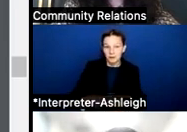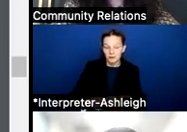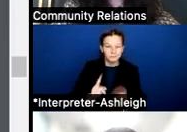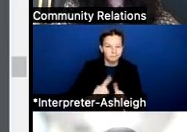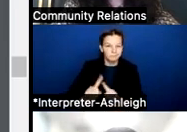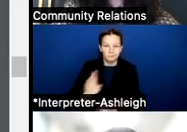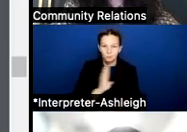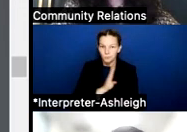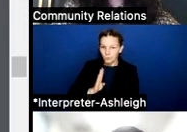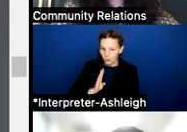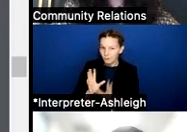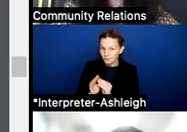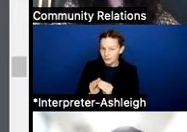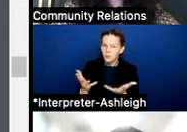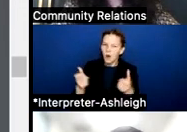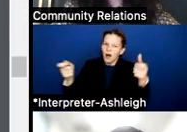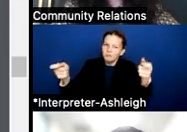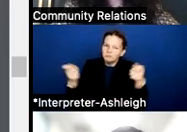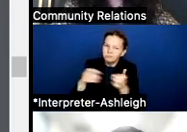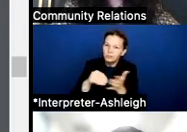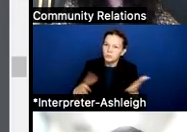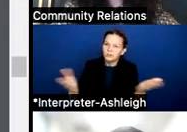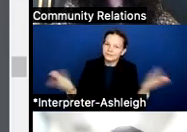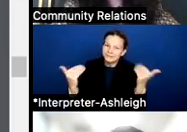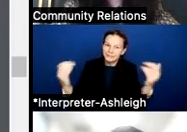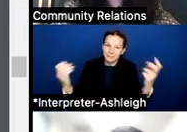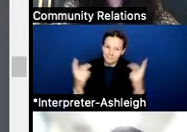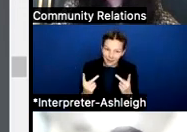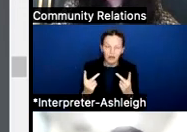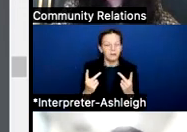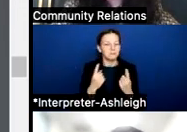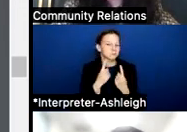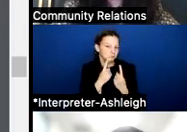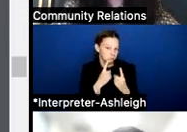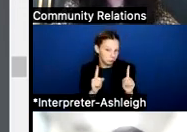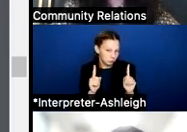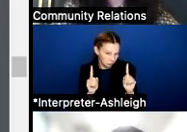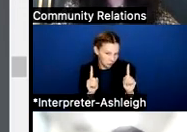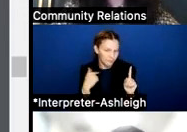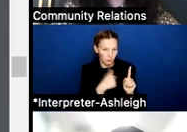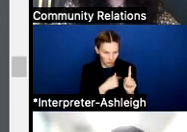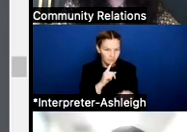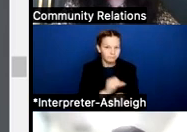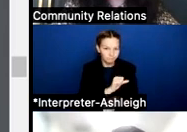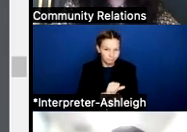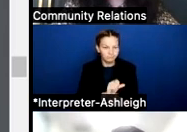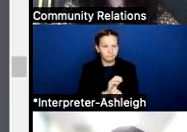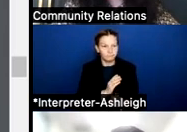about recruiting students to come back to the district. So we're seeing some success with that where we're actually going out and and really inviting our students